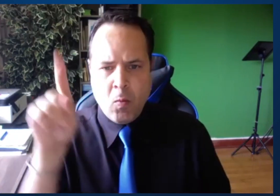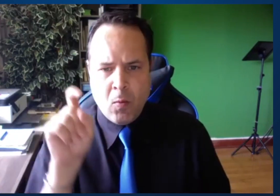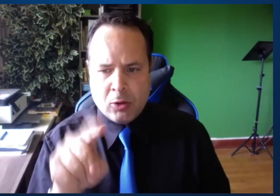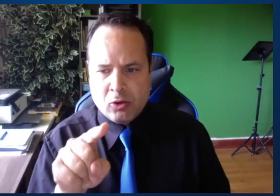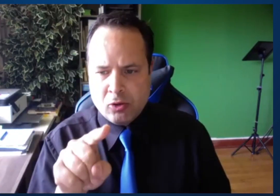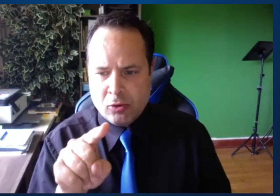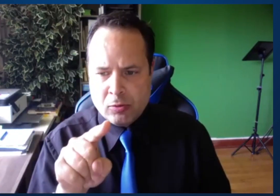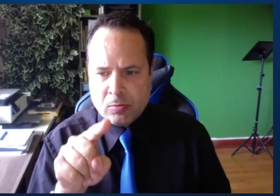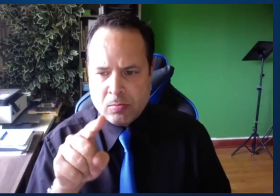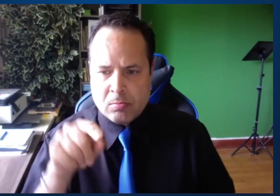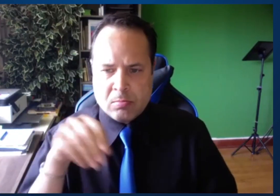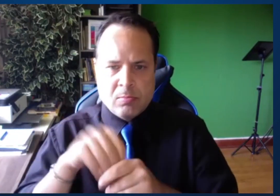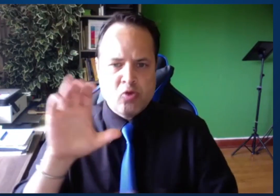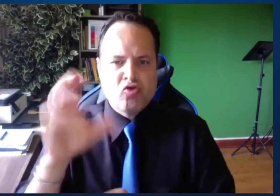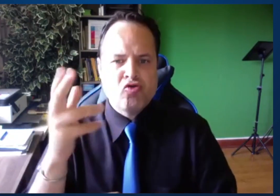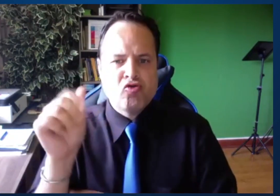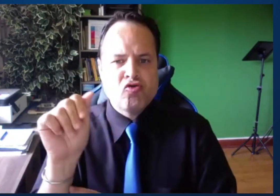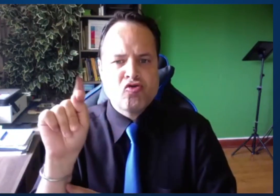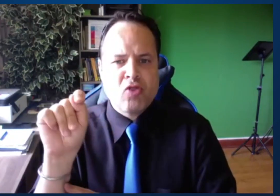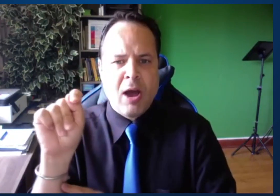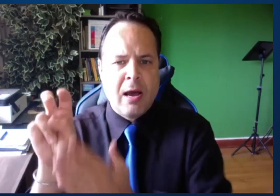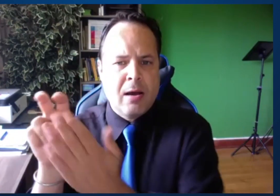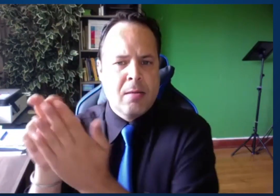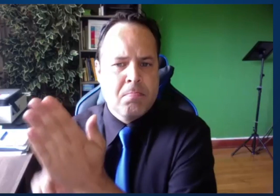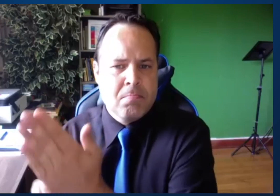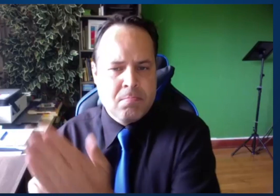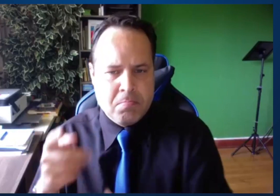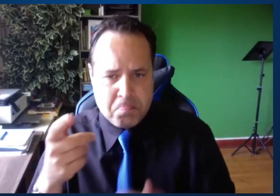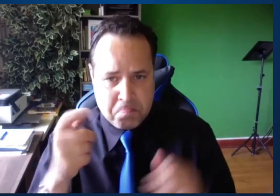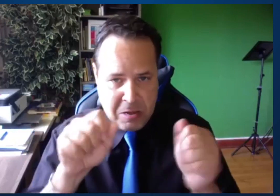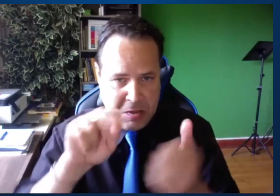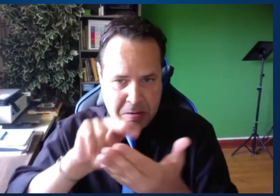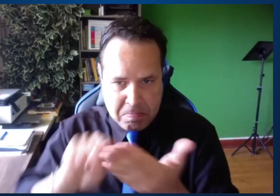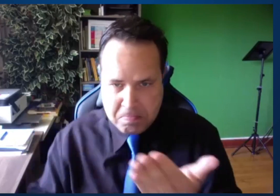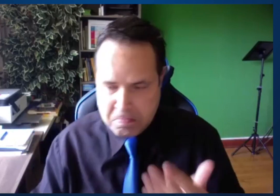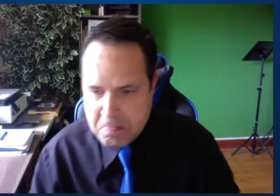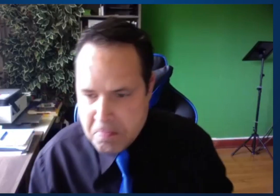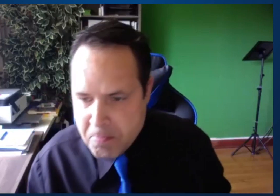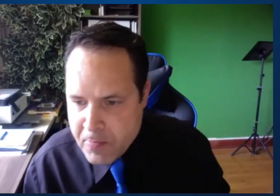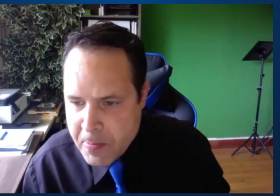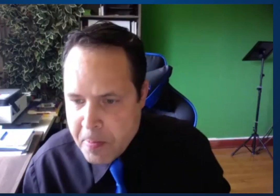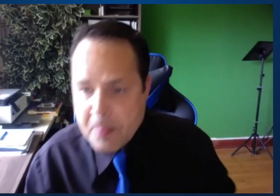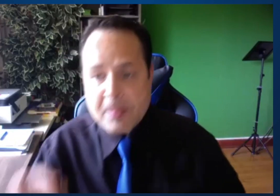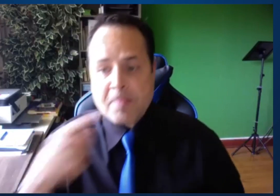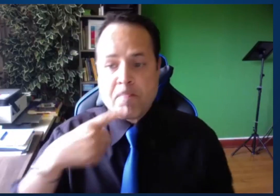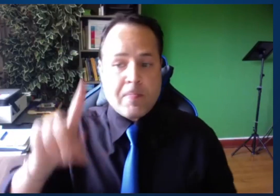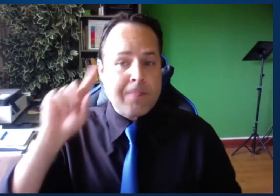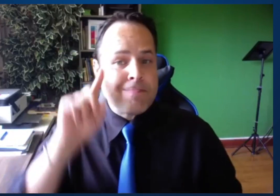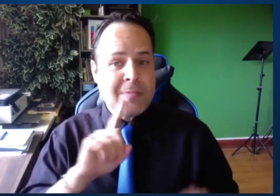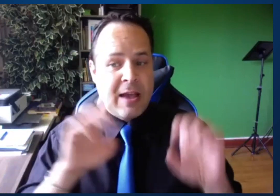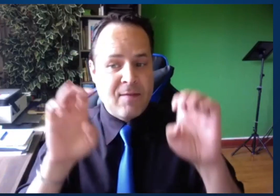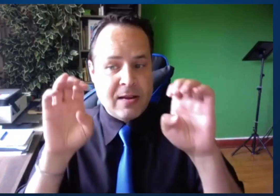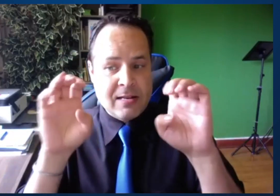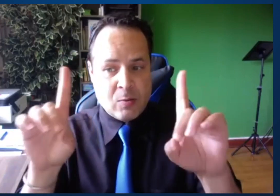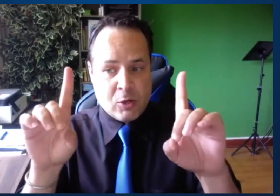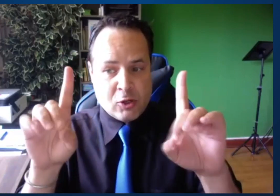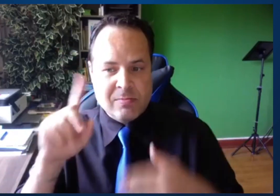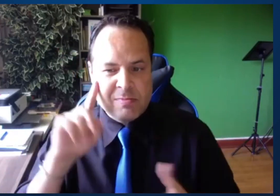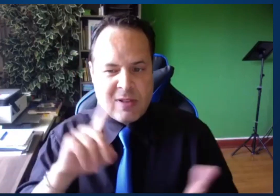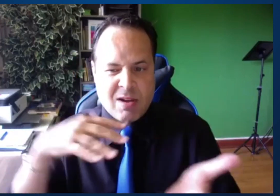Gary did have a question in the chat. Do you mind if we just I'm just going to go back and read it.